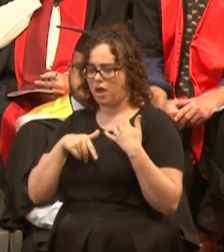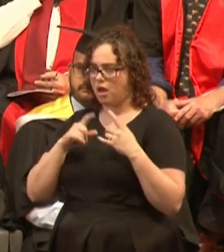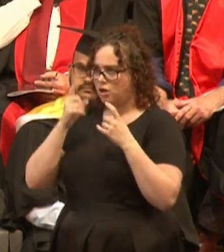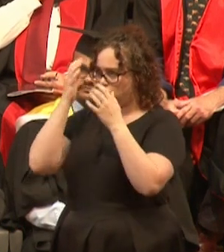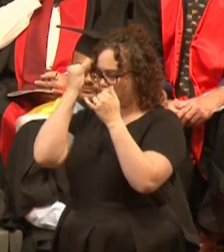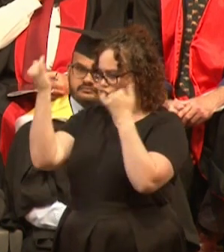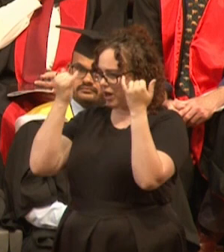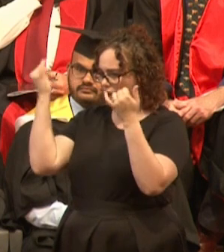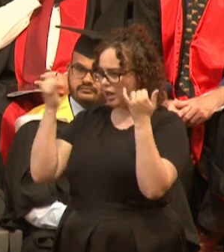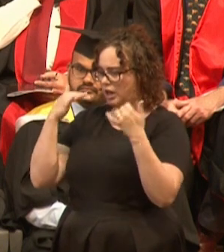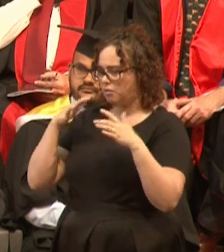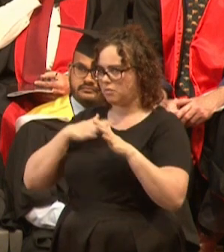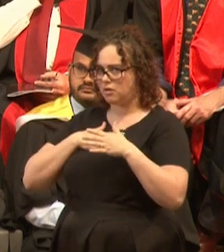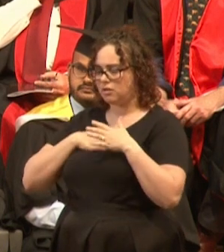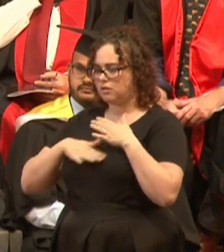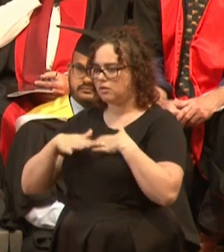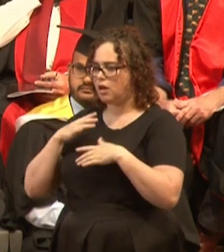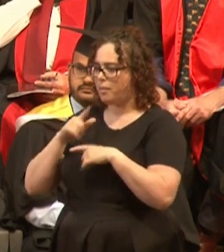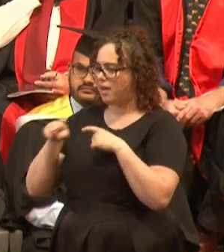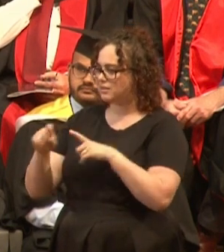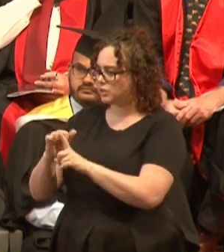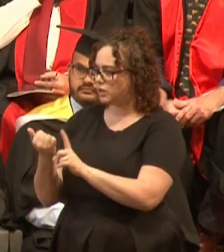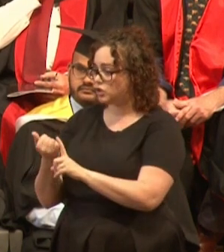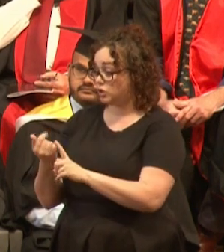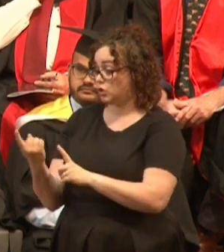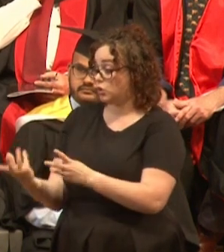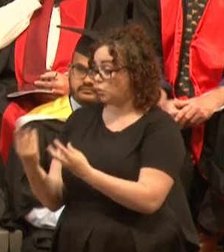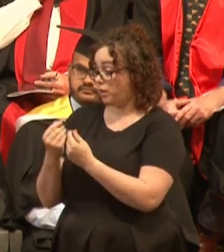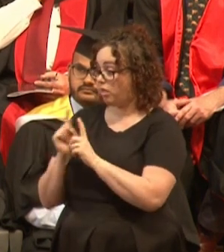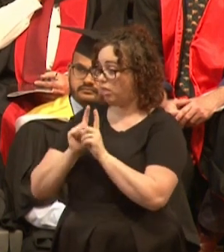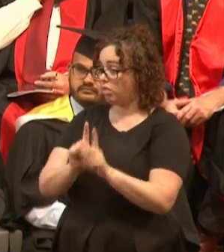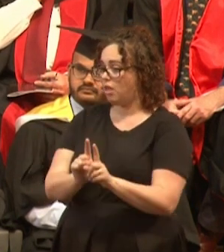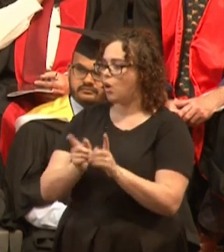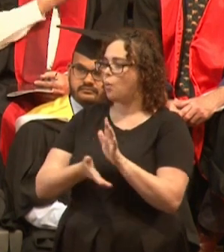Within moments we had her swimming alongside a whale shark, and she was in complete and utter peace.